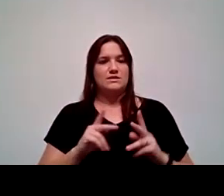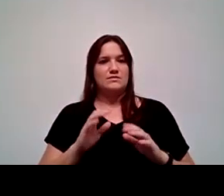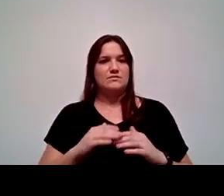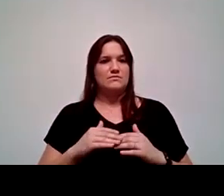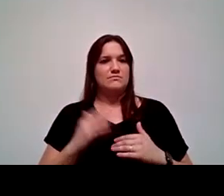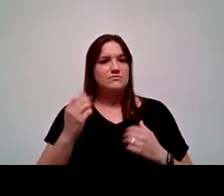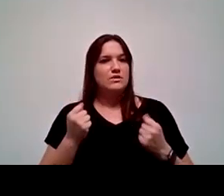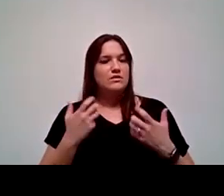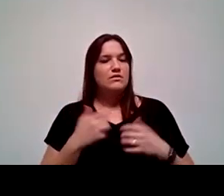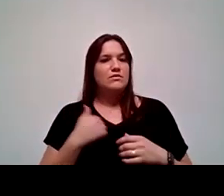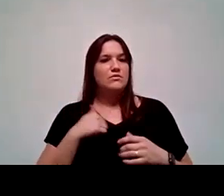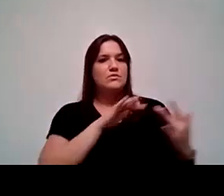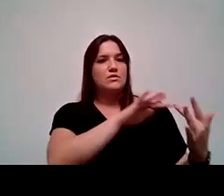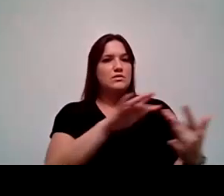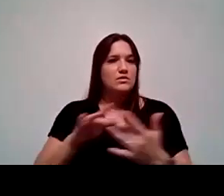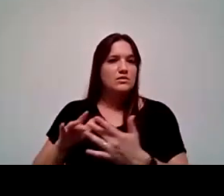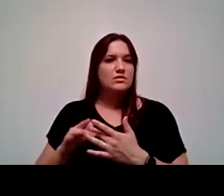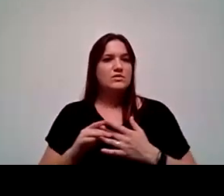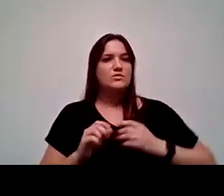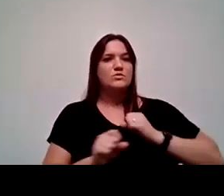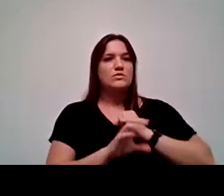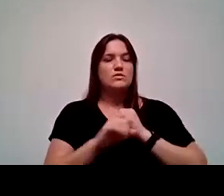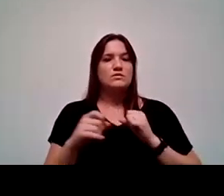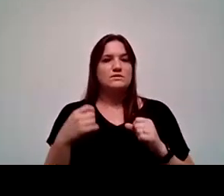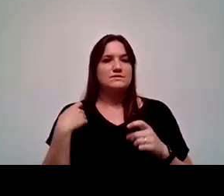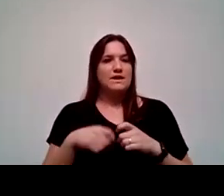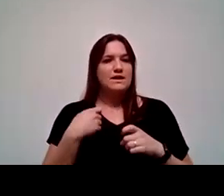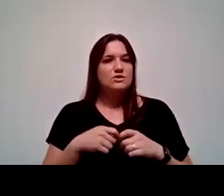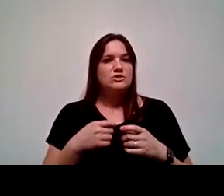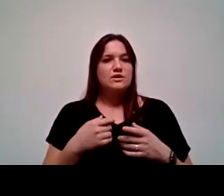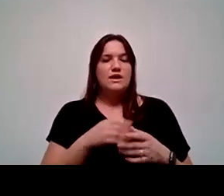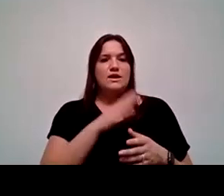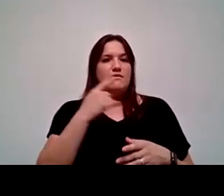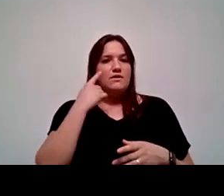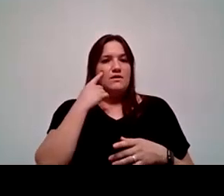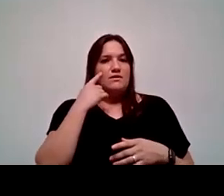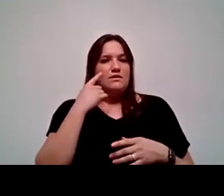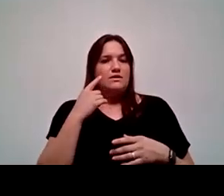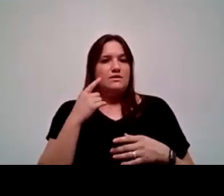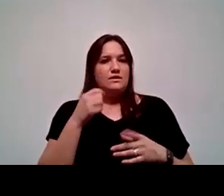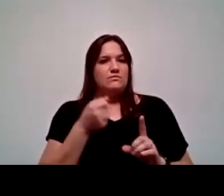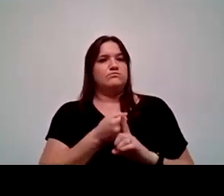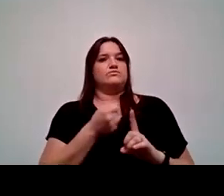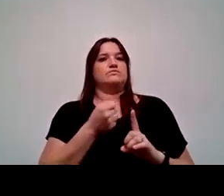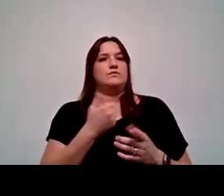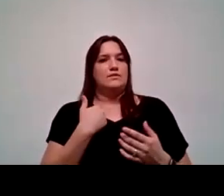when we're doing outreach. I do a lot of commercials in Spanish, and I never thought of the impact that that would be, that would have on the community.